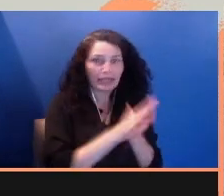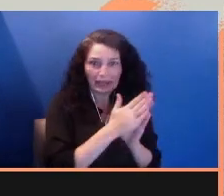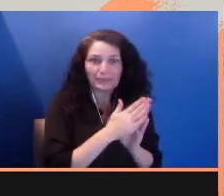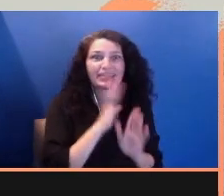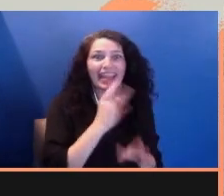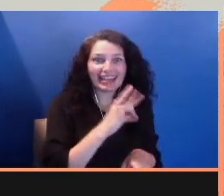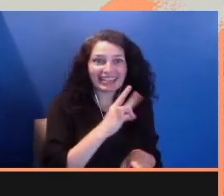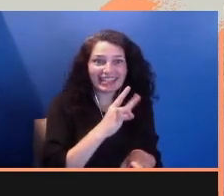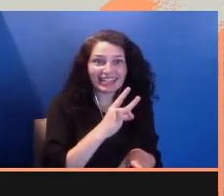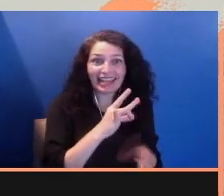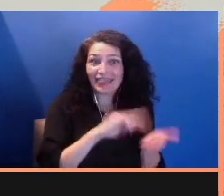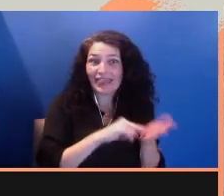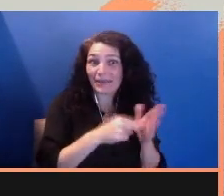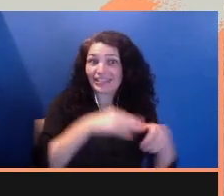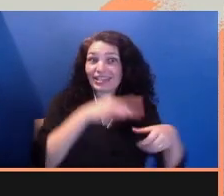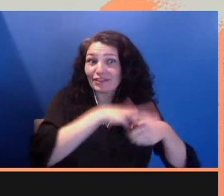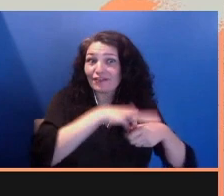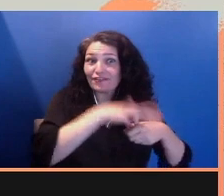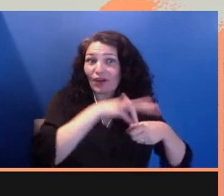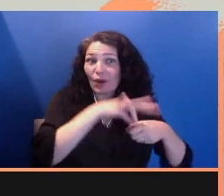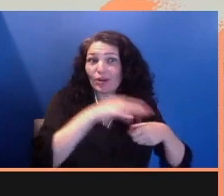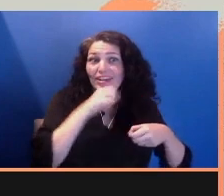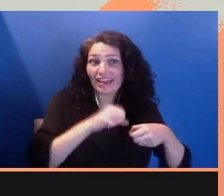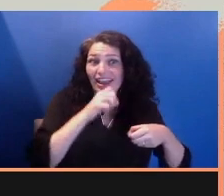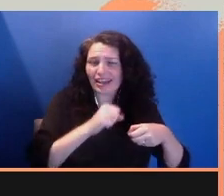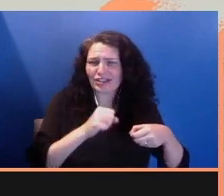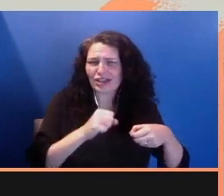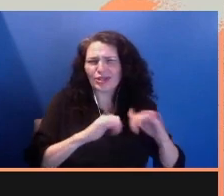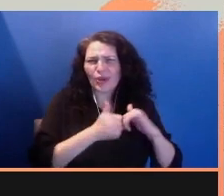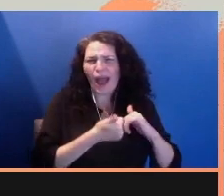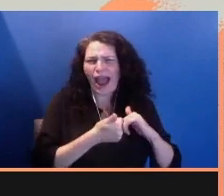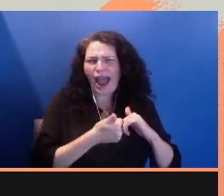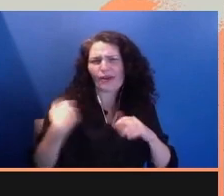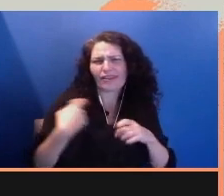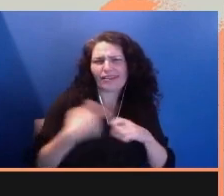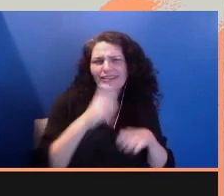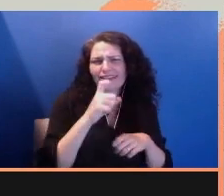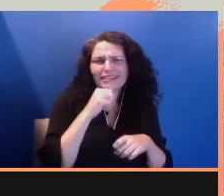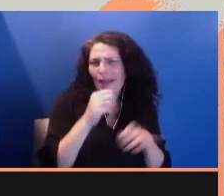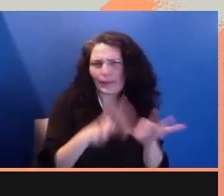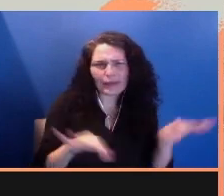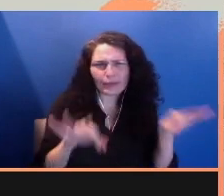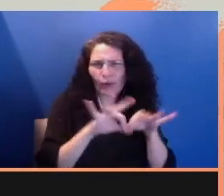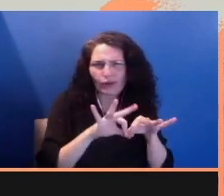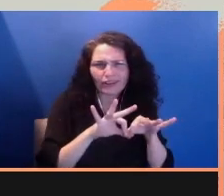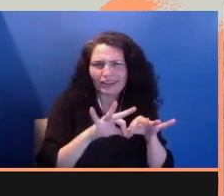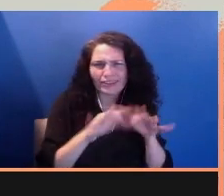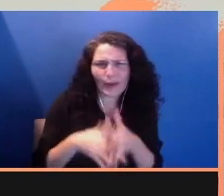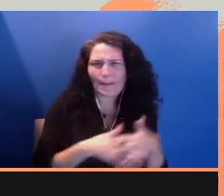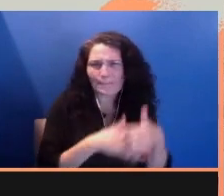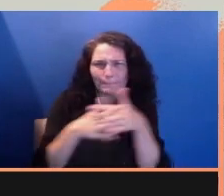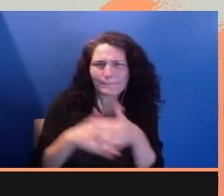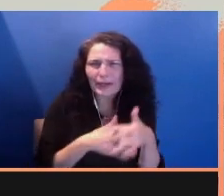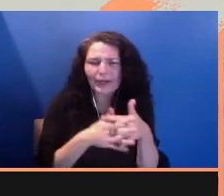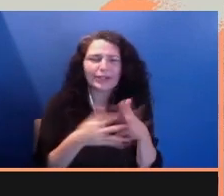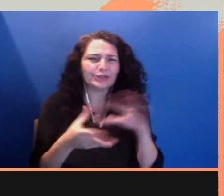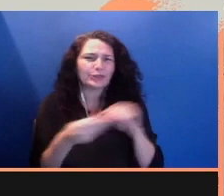How can it be that we are not integral to the story America tells about ourselves, integral to the media industry